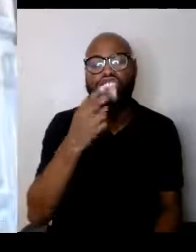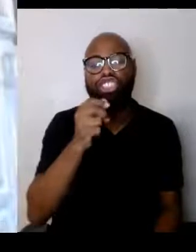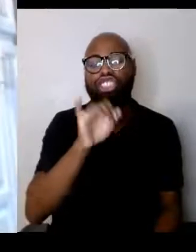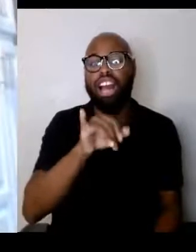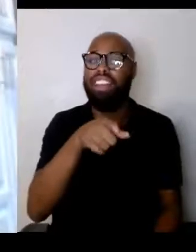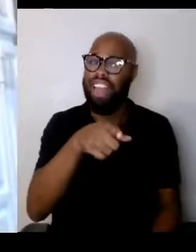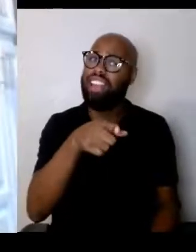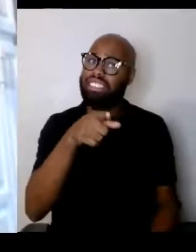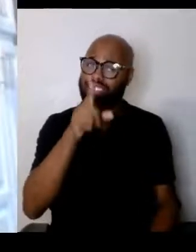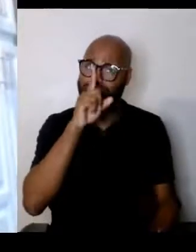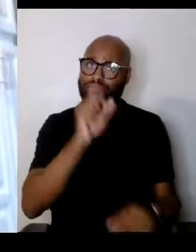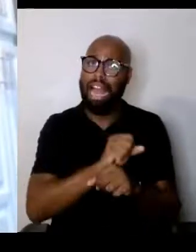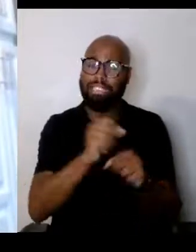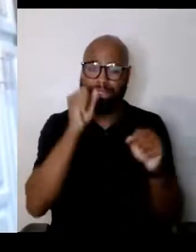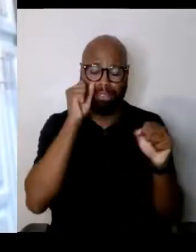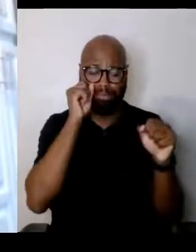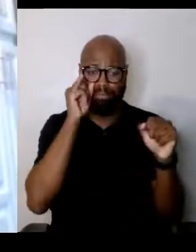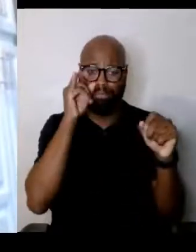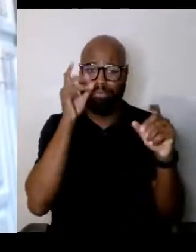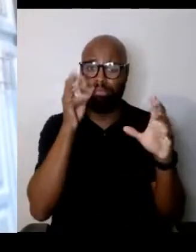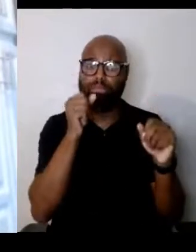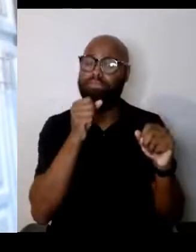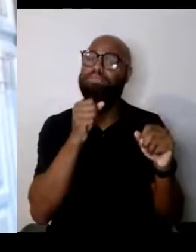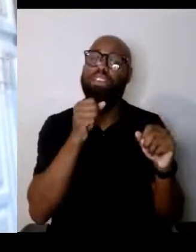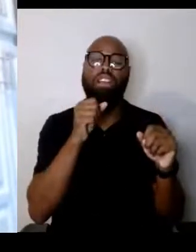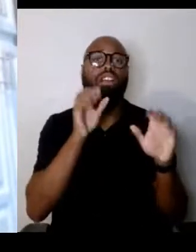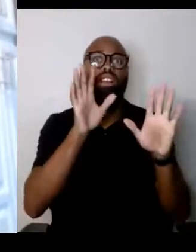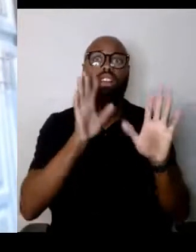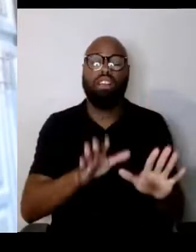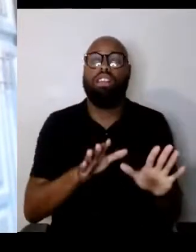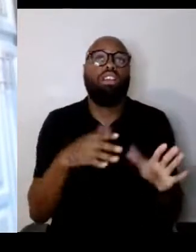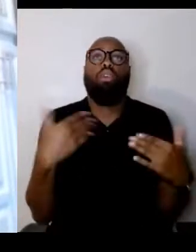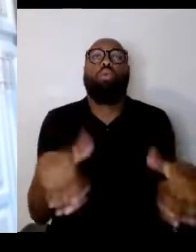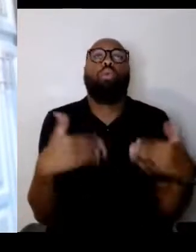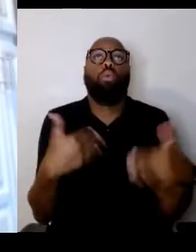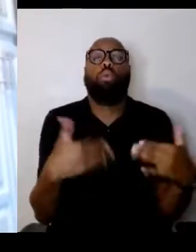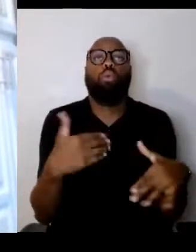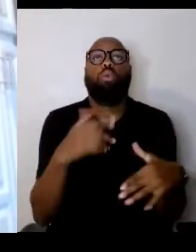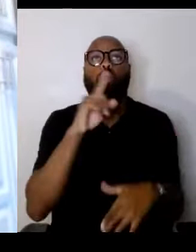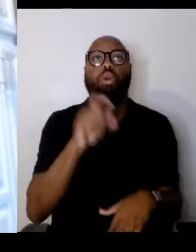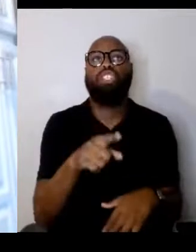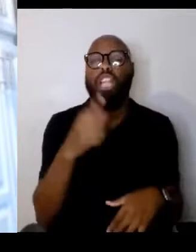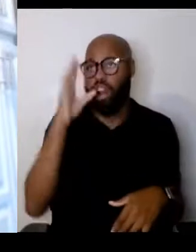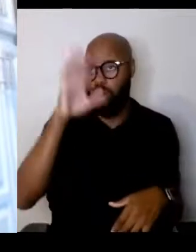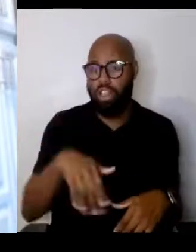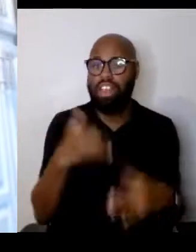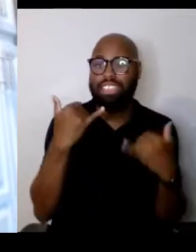Because I know that today, even I, I ask myself sometimes,